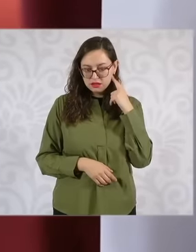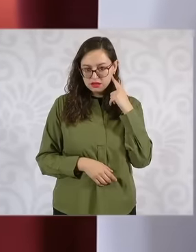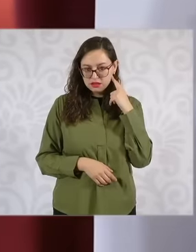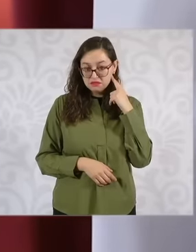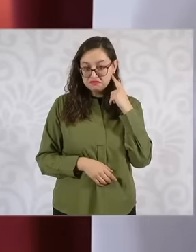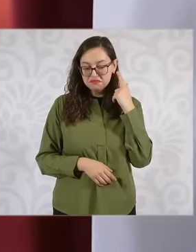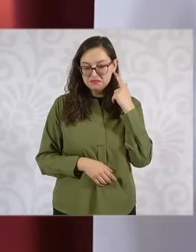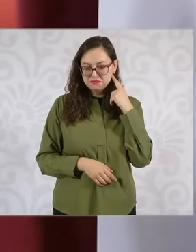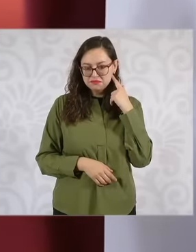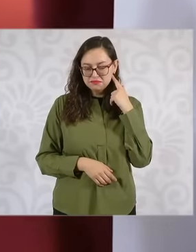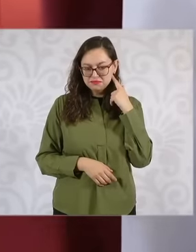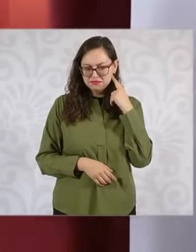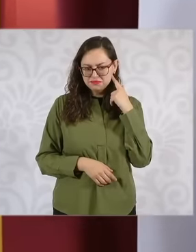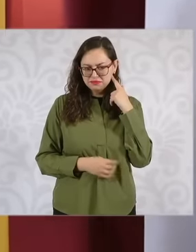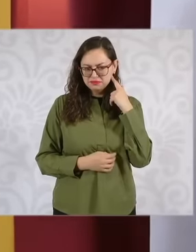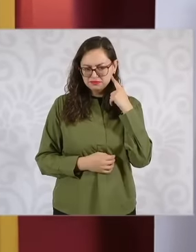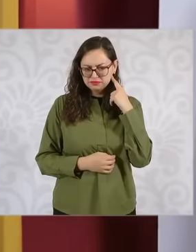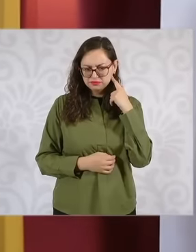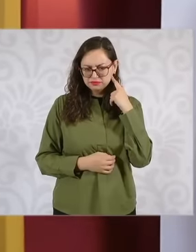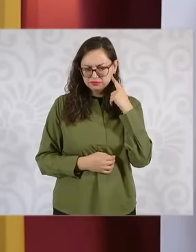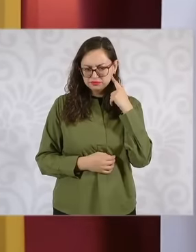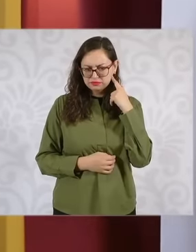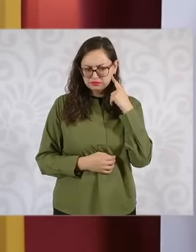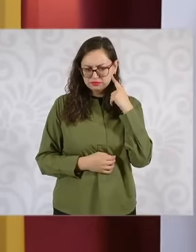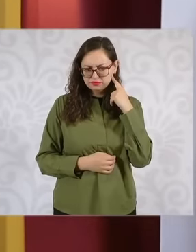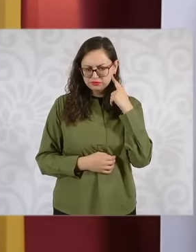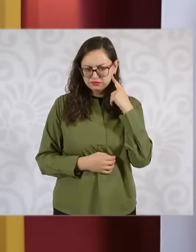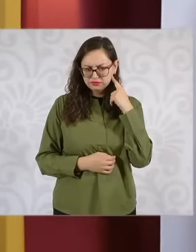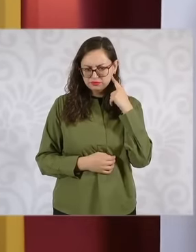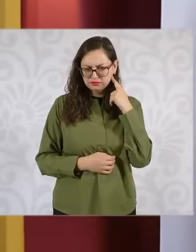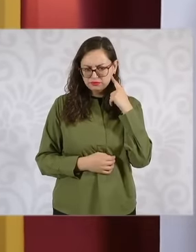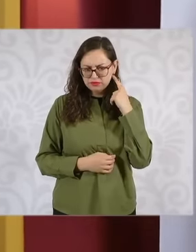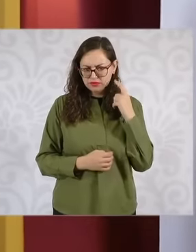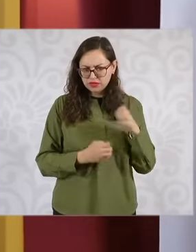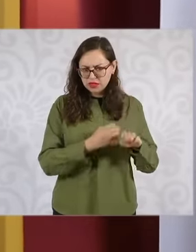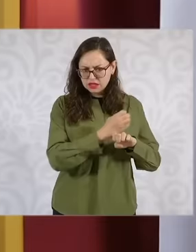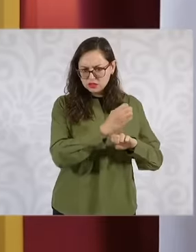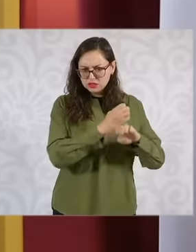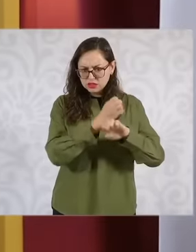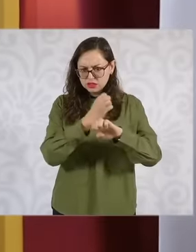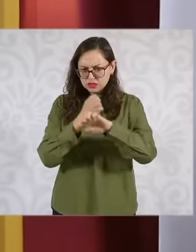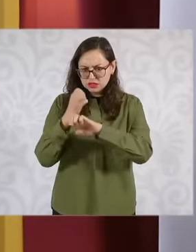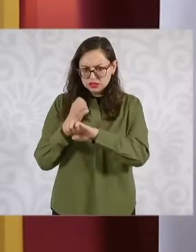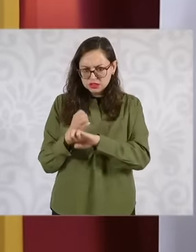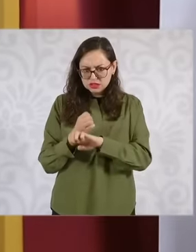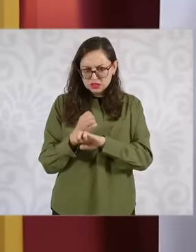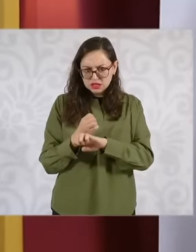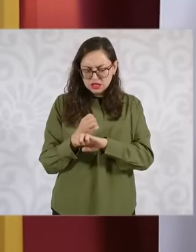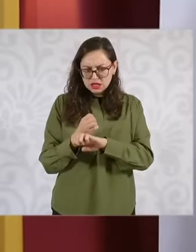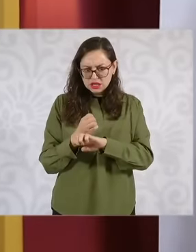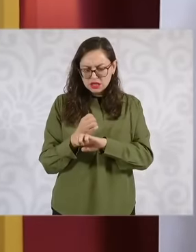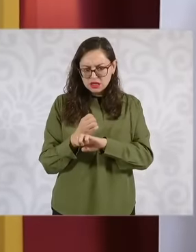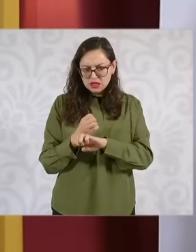through the service centers that are in these delegations through the platform that